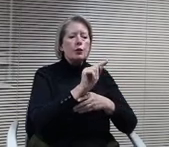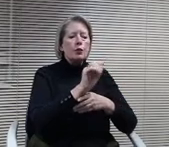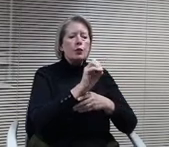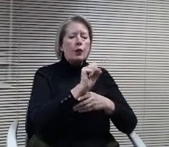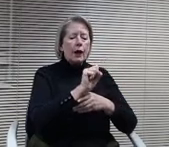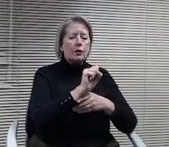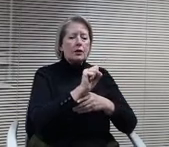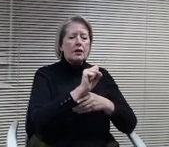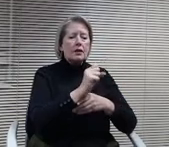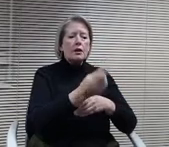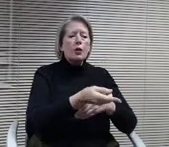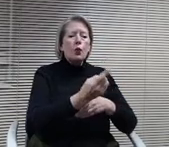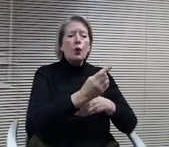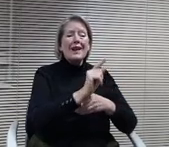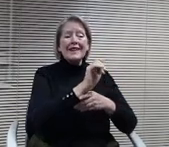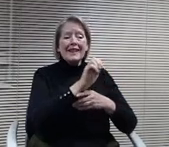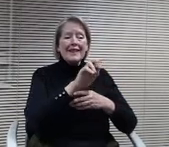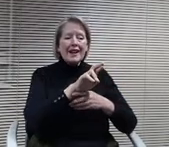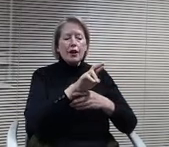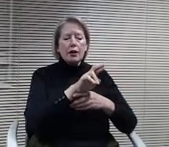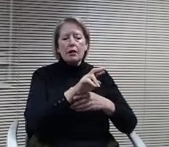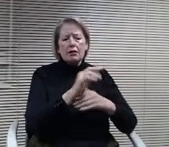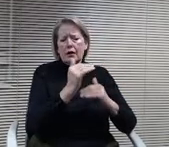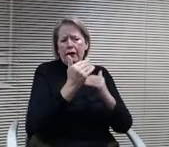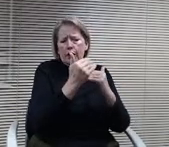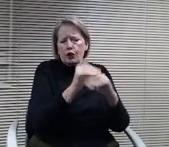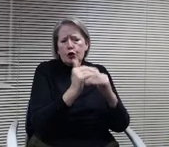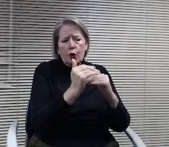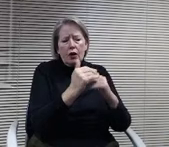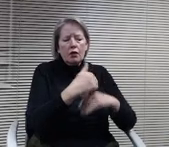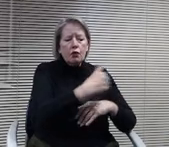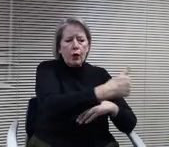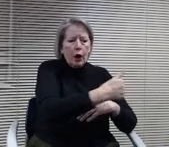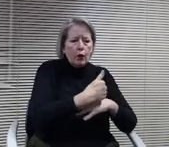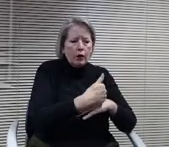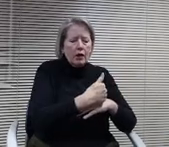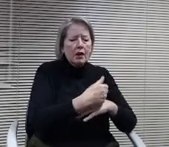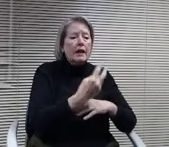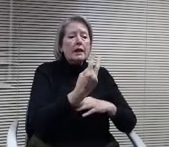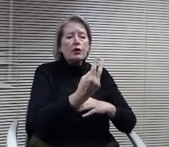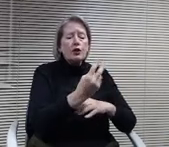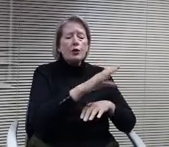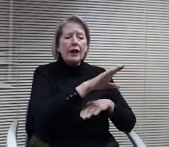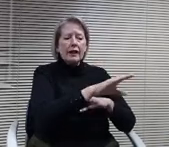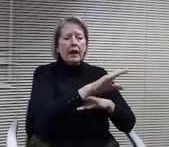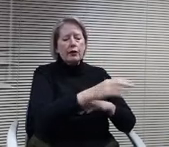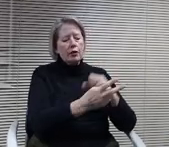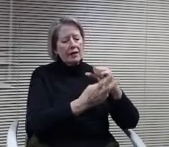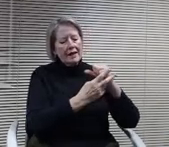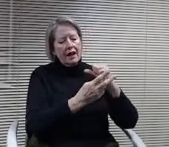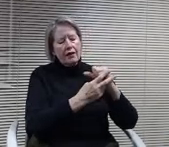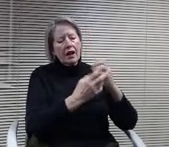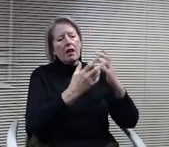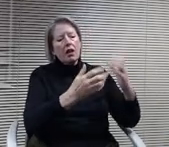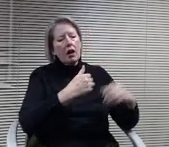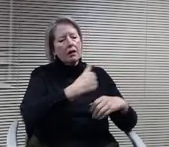1/3 of A of a morning route and two in the afternoon, so there's some significant advantages. Cost analysis that we put